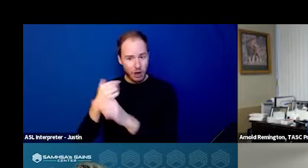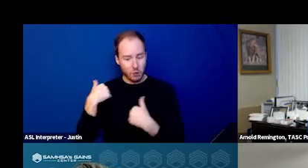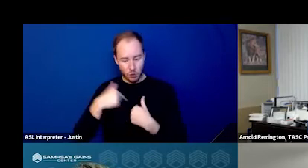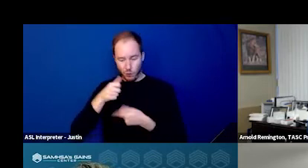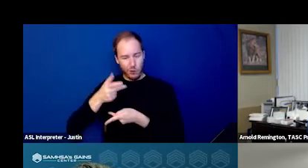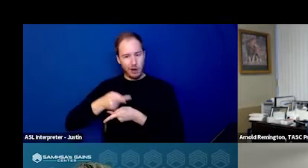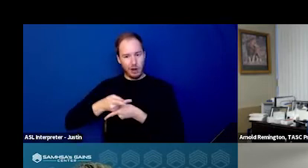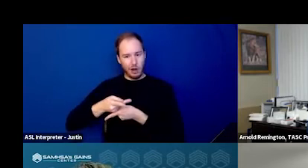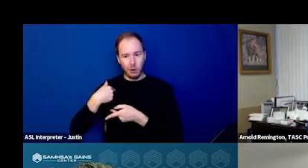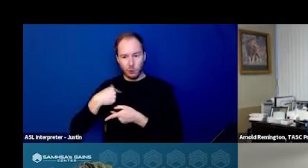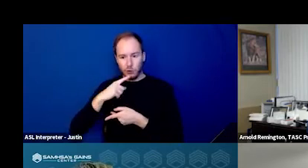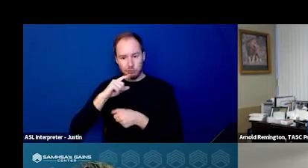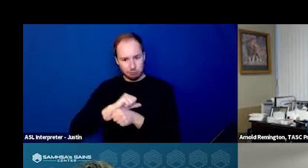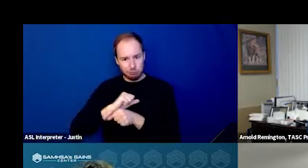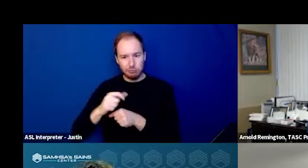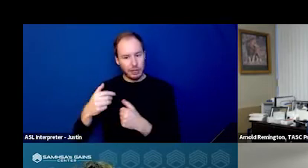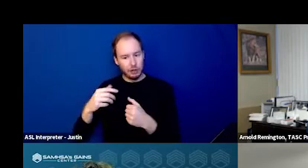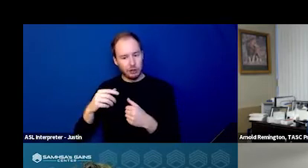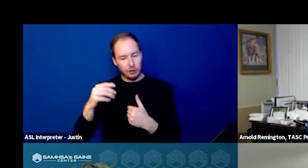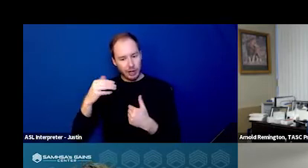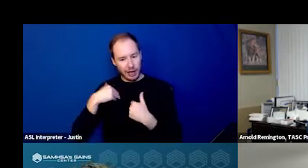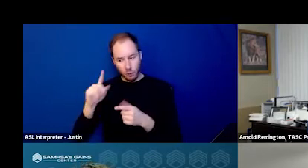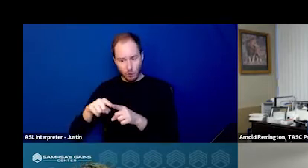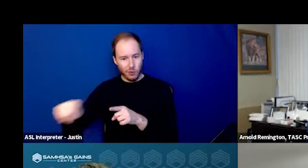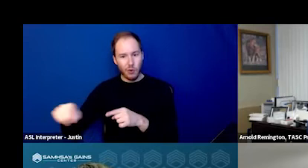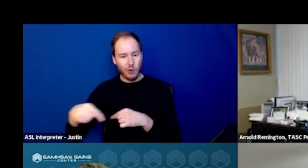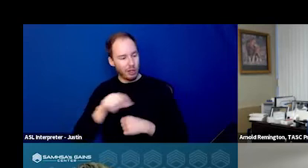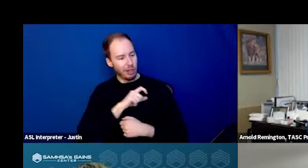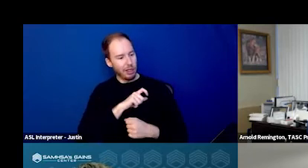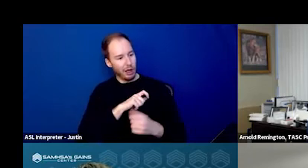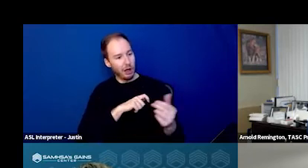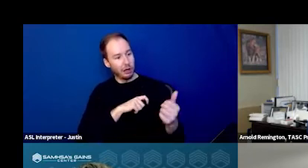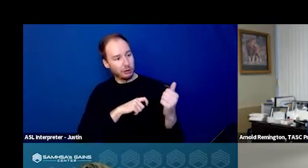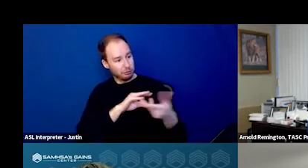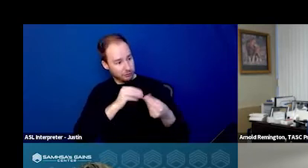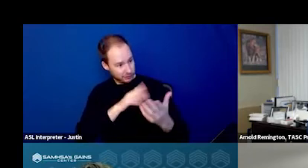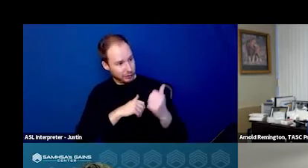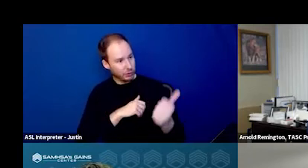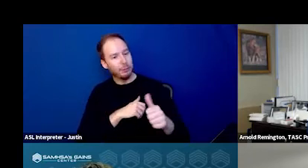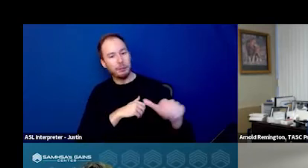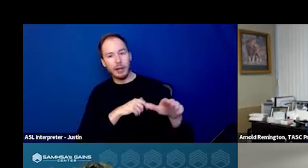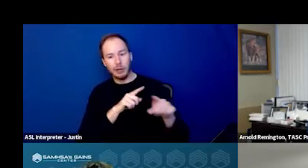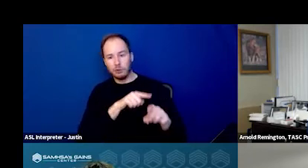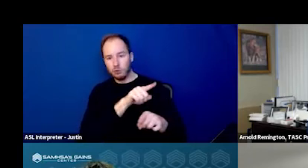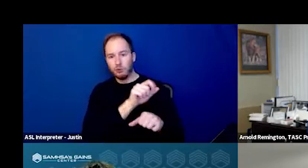we made sure they got where they needed to go, and we just got law enforcement back on the street.